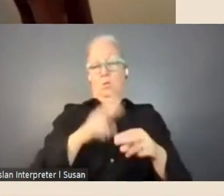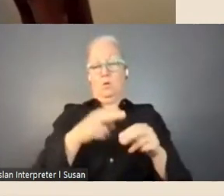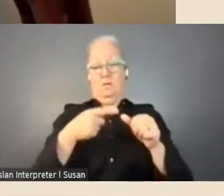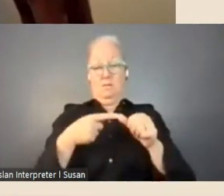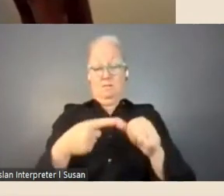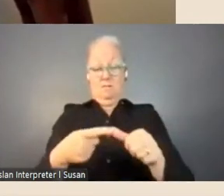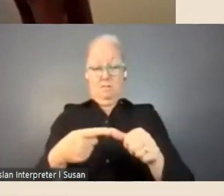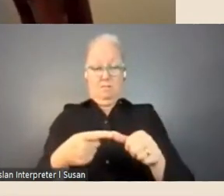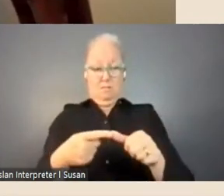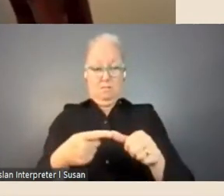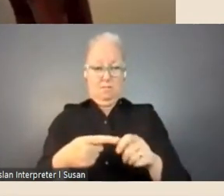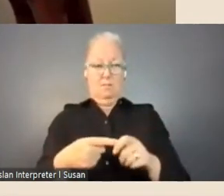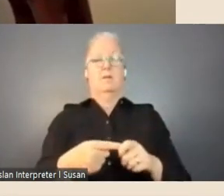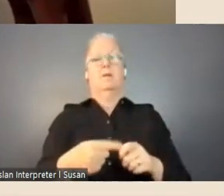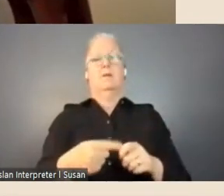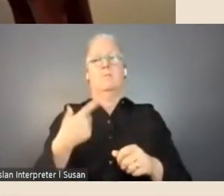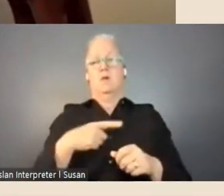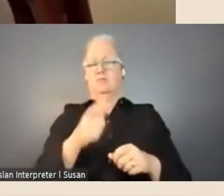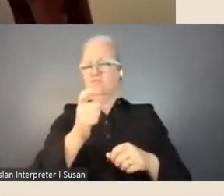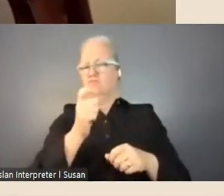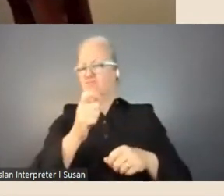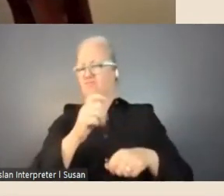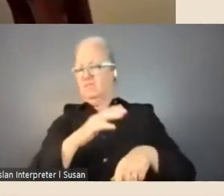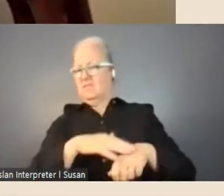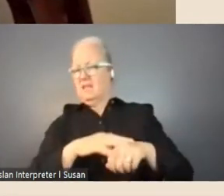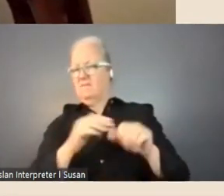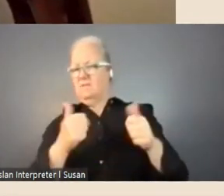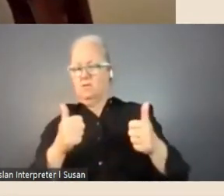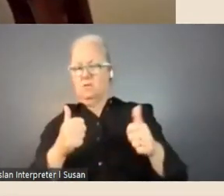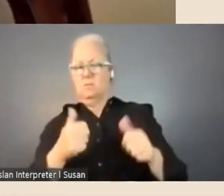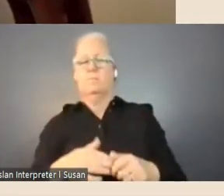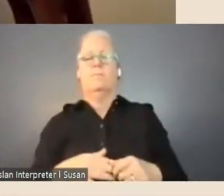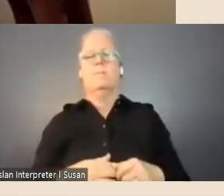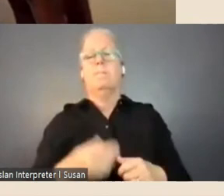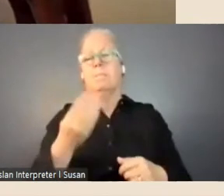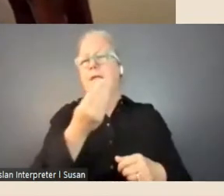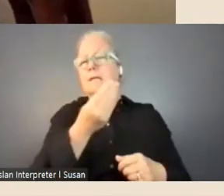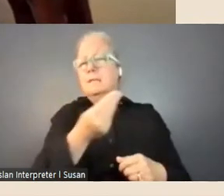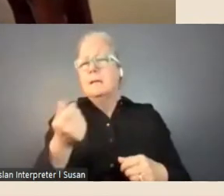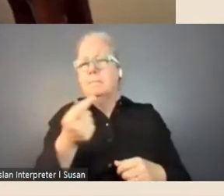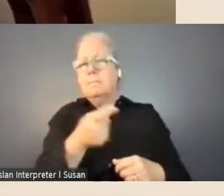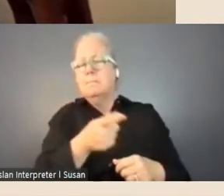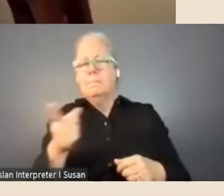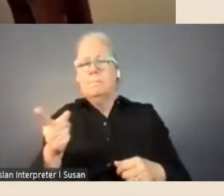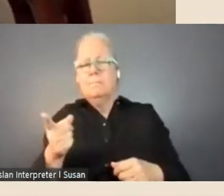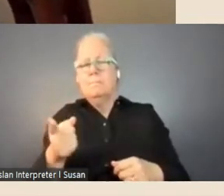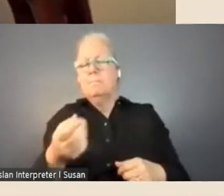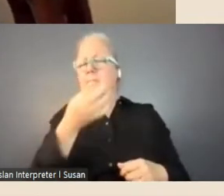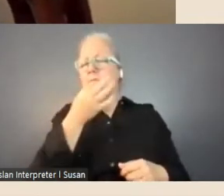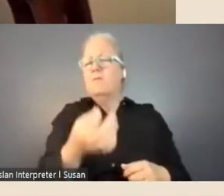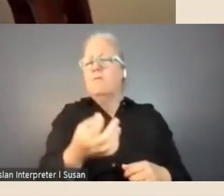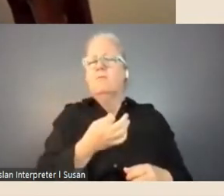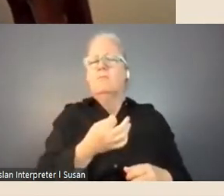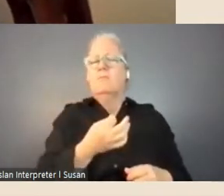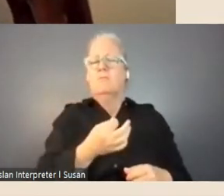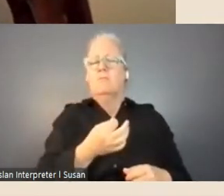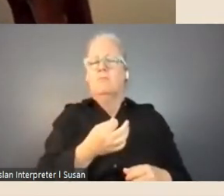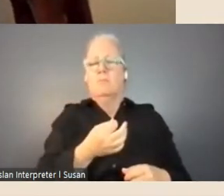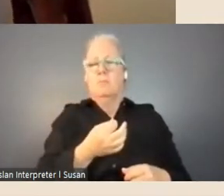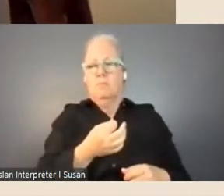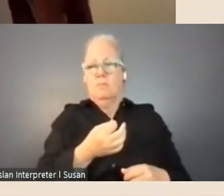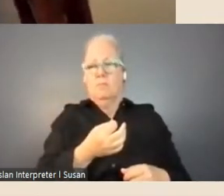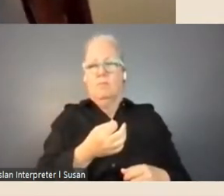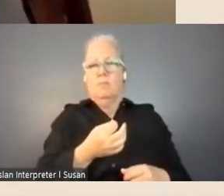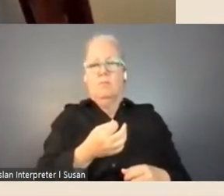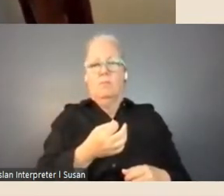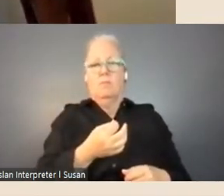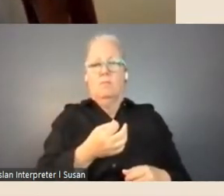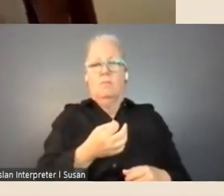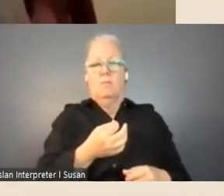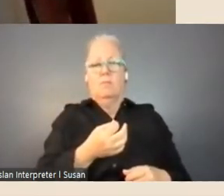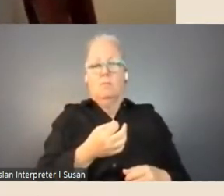the end of our time. A couple of people have asked about, again how, how people can access